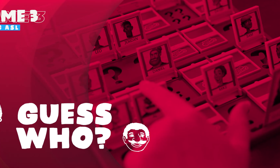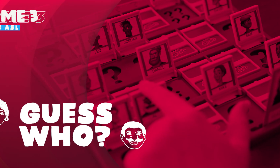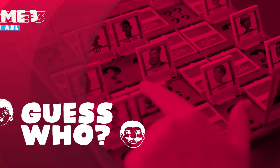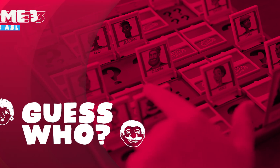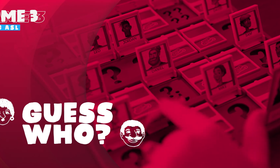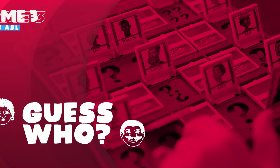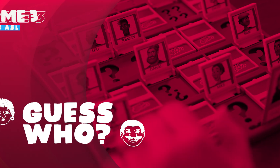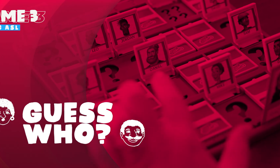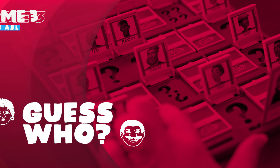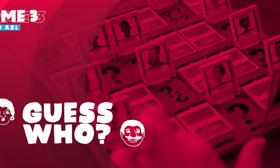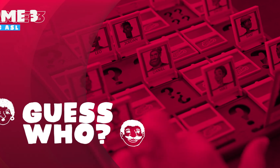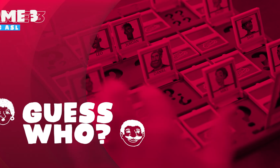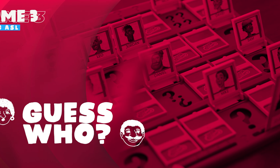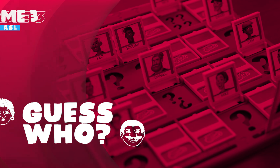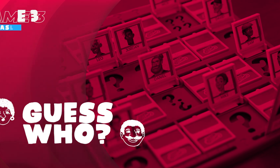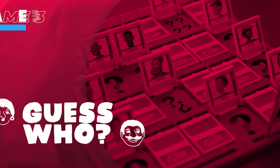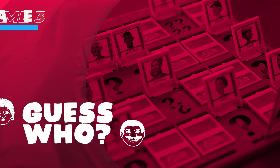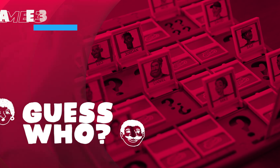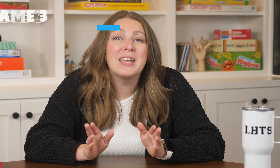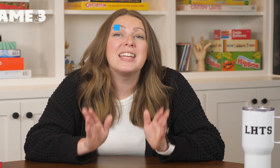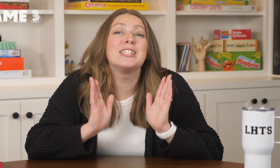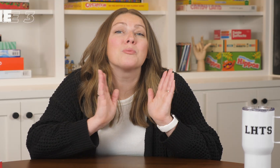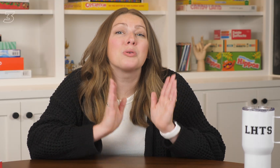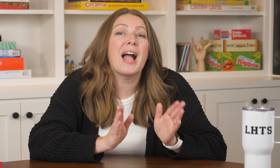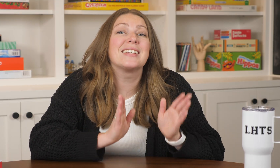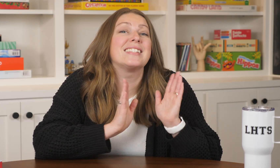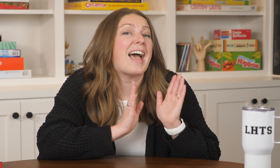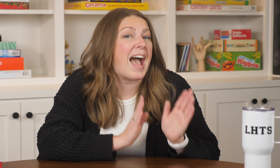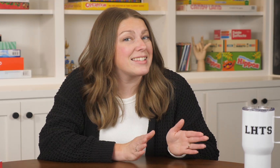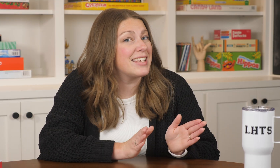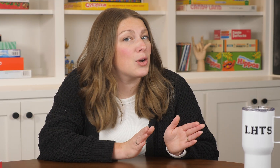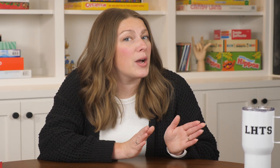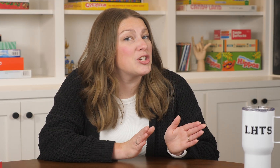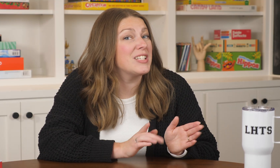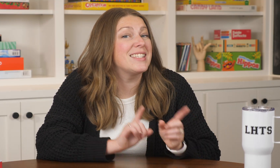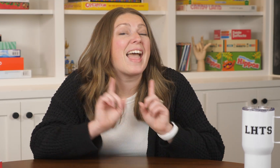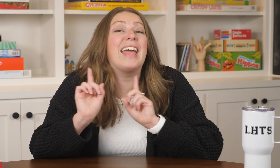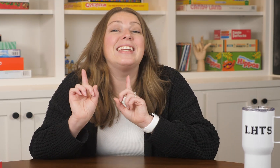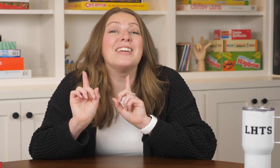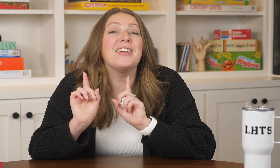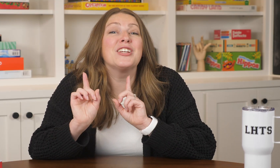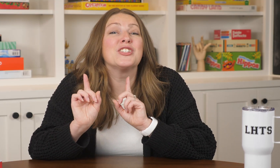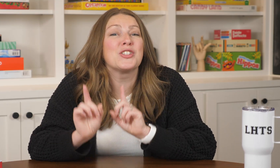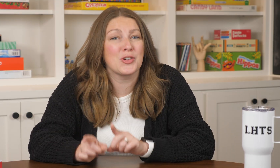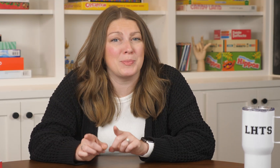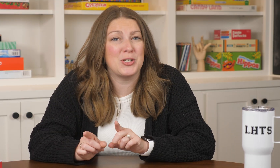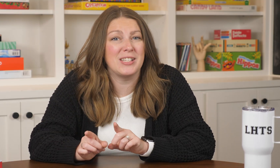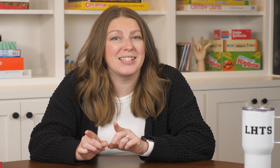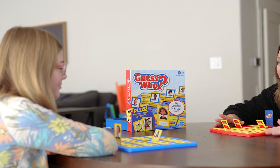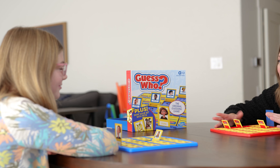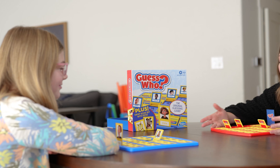Who? The focus of this game is to practice asking questions and giving descriptions. In